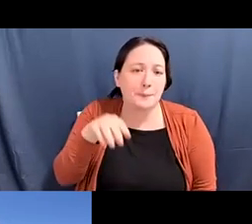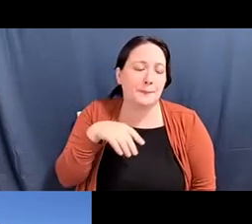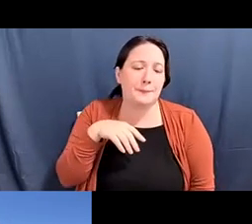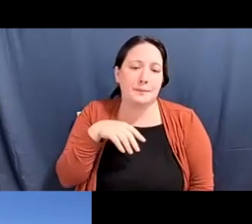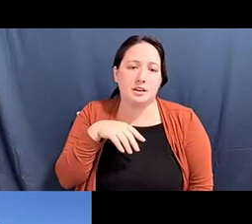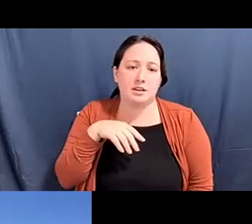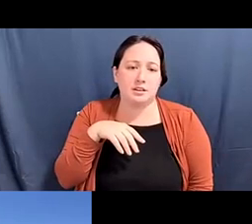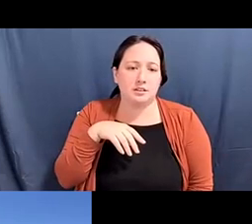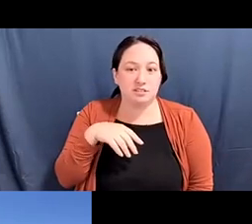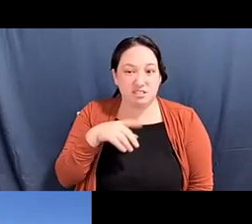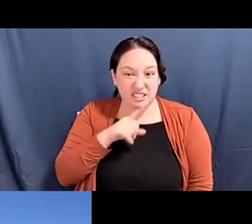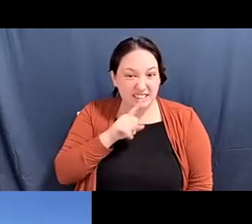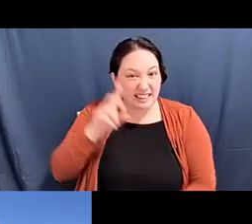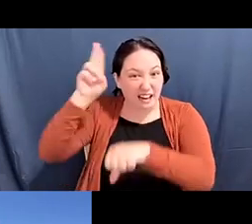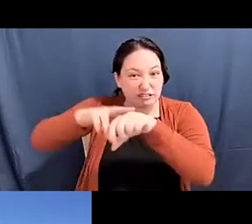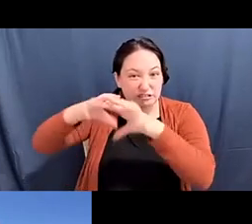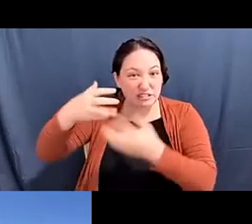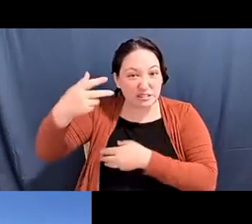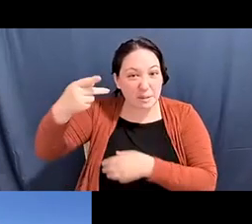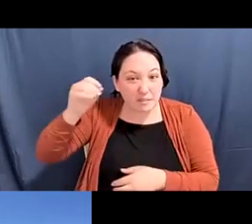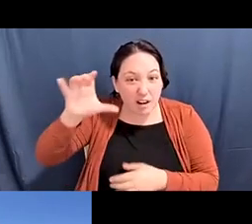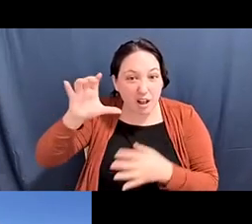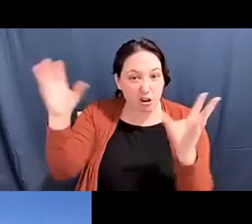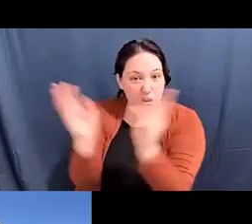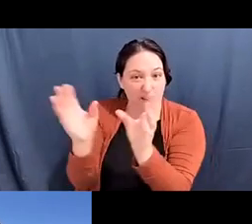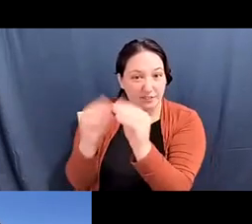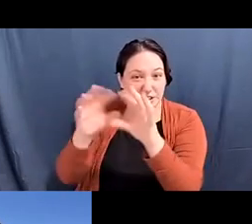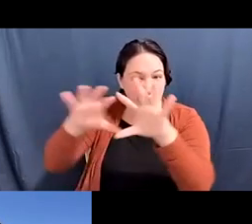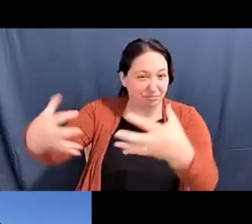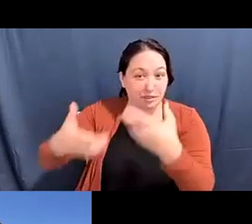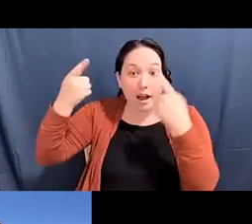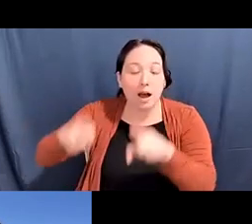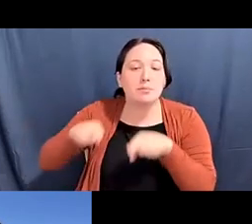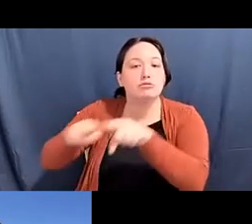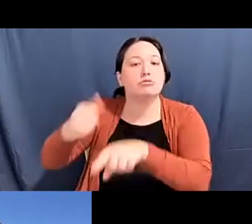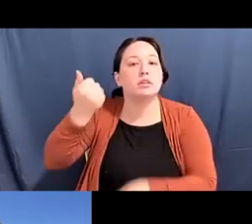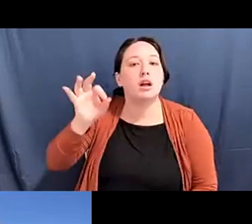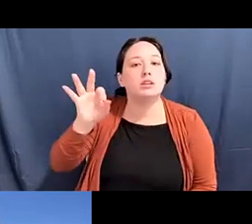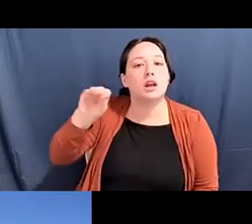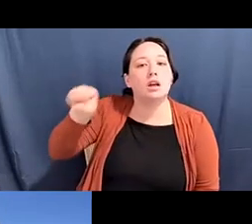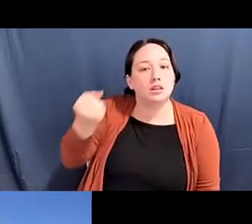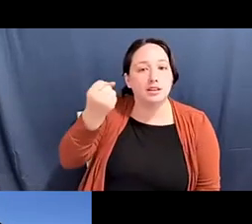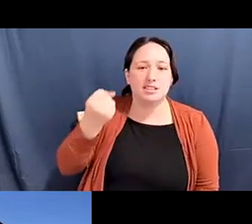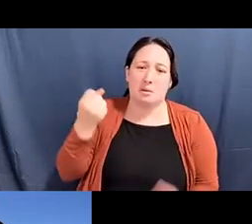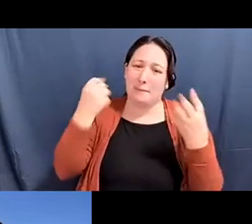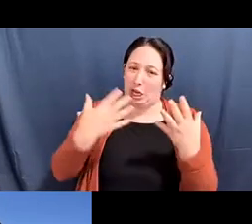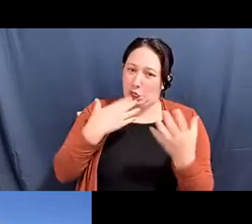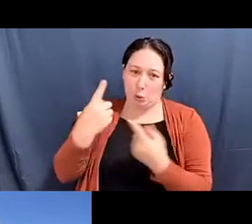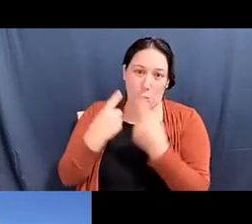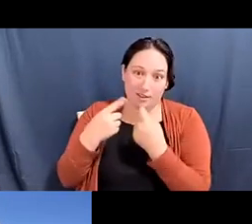Diane Fujino: people of color conferences that were happening in the 90s, and so there's a lot of good questions there to ask her, but let me ask